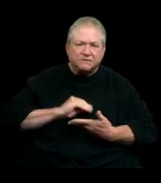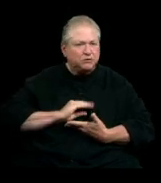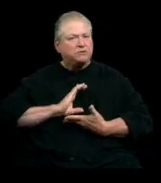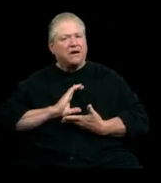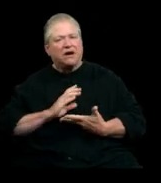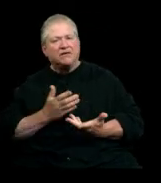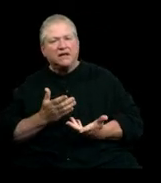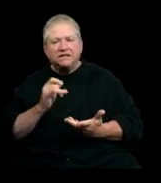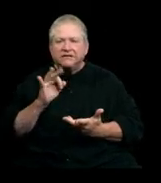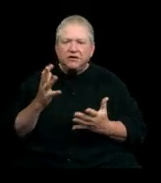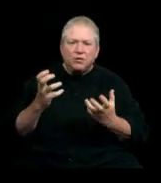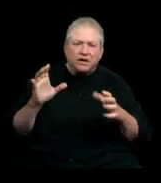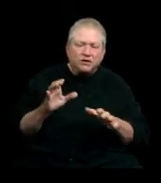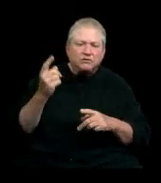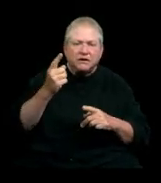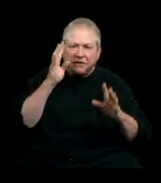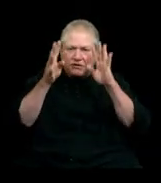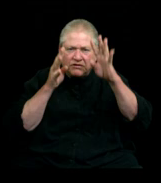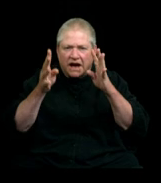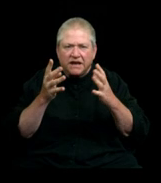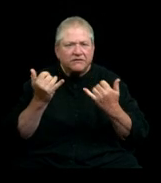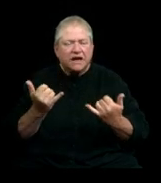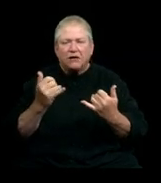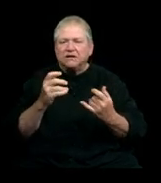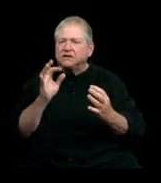If you want to do something creative, now is the perfect time.